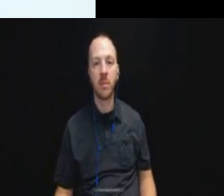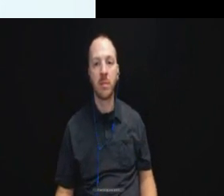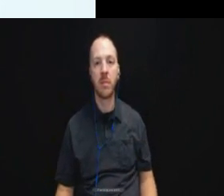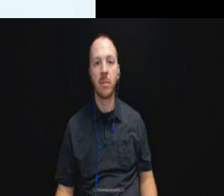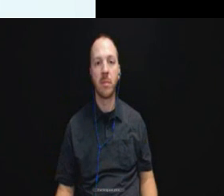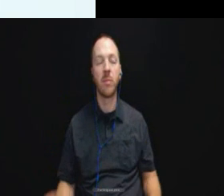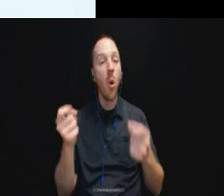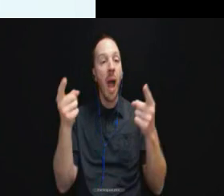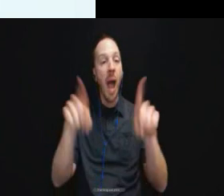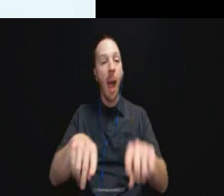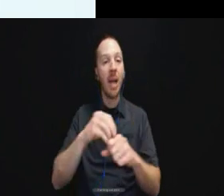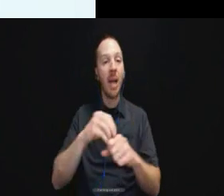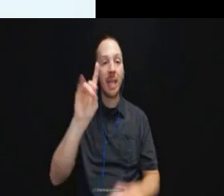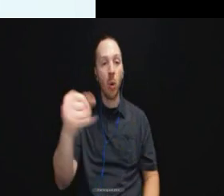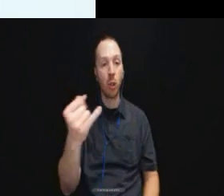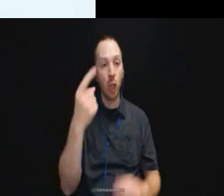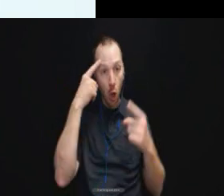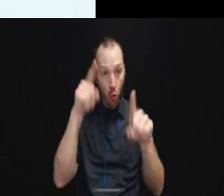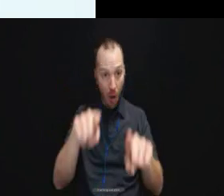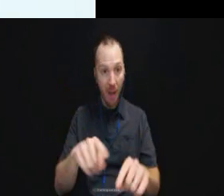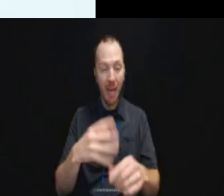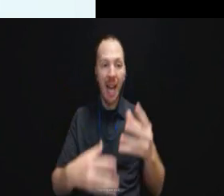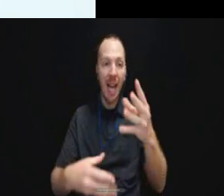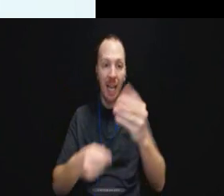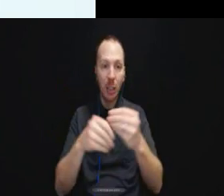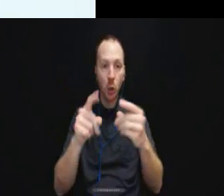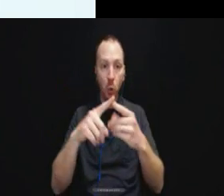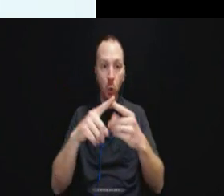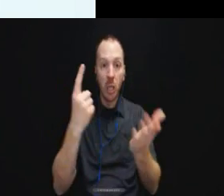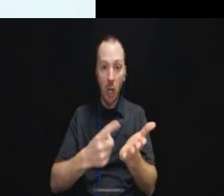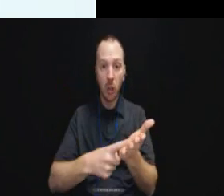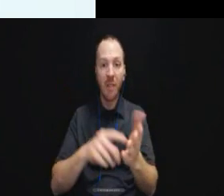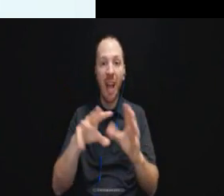So what happened in the DOJ agreement in addition to discussing the exigent circumstances they